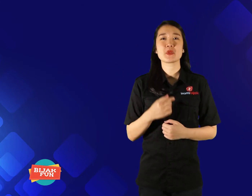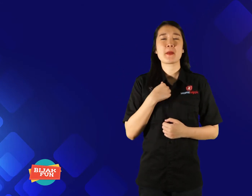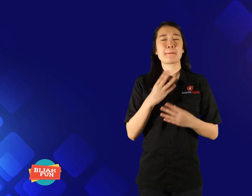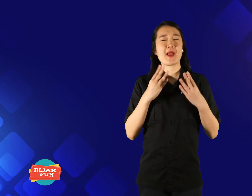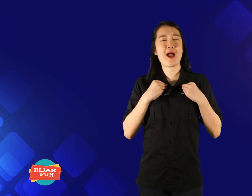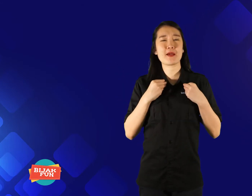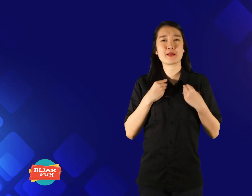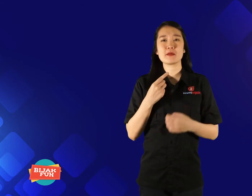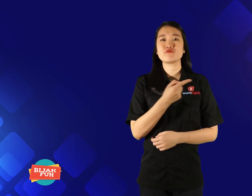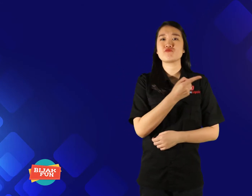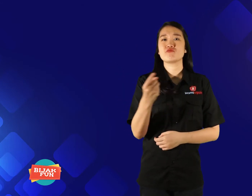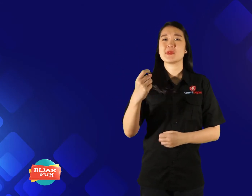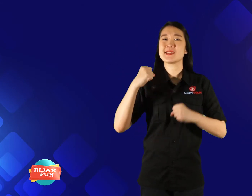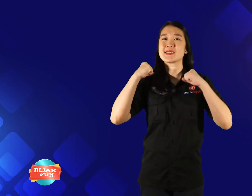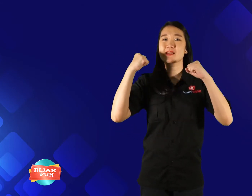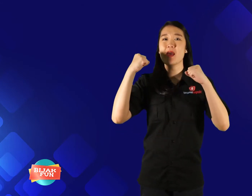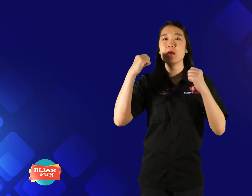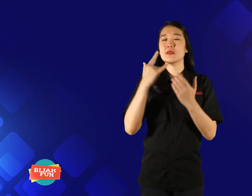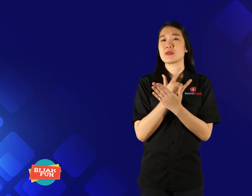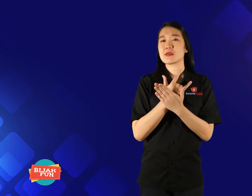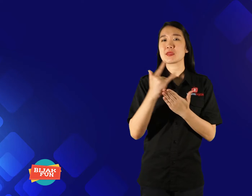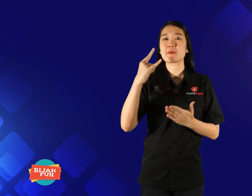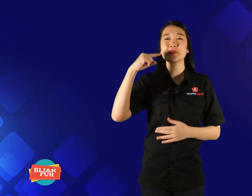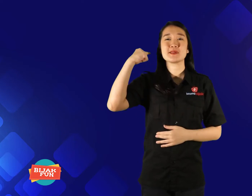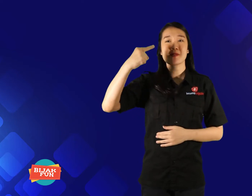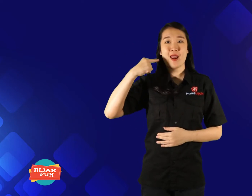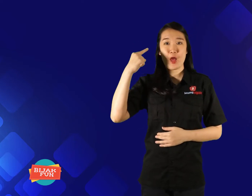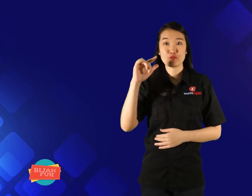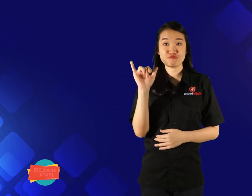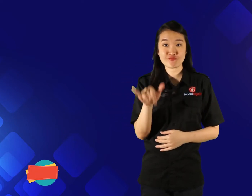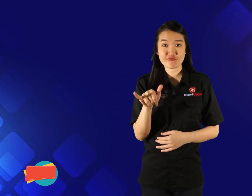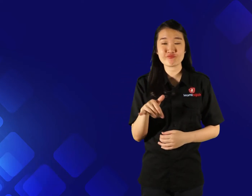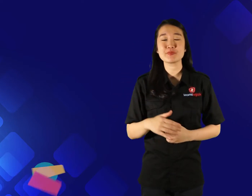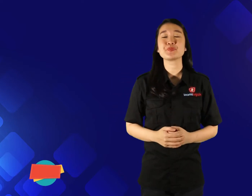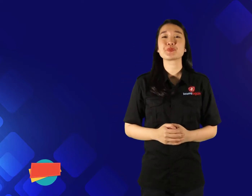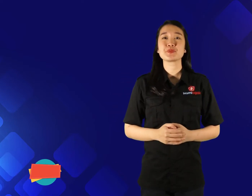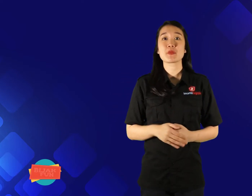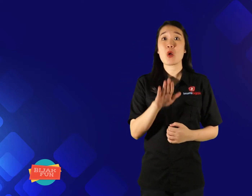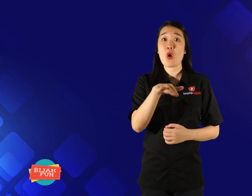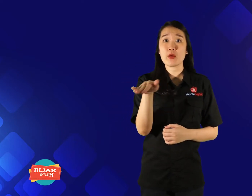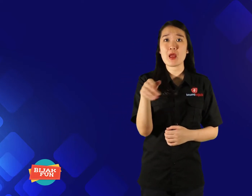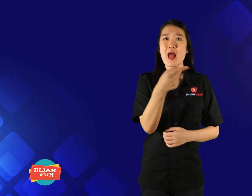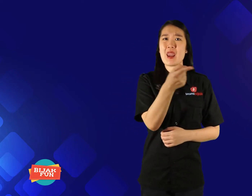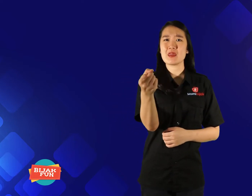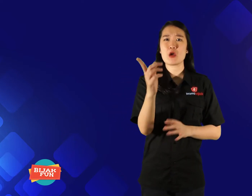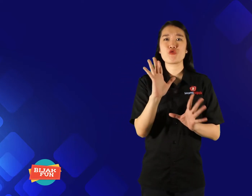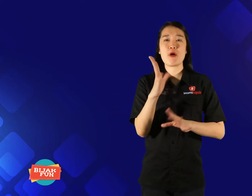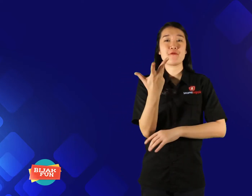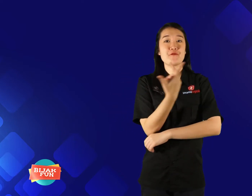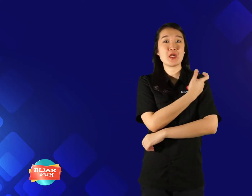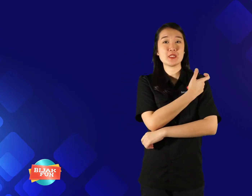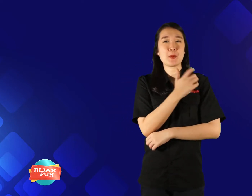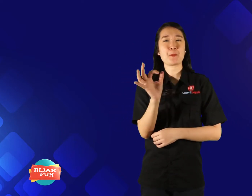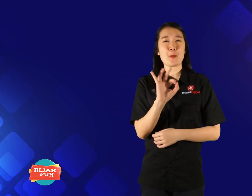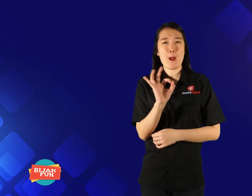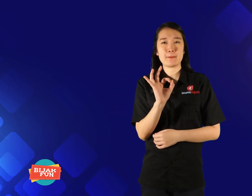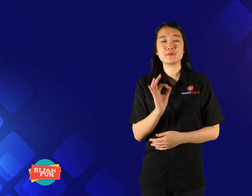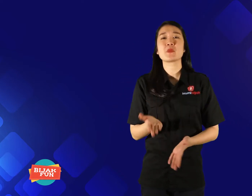May it always be healthy. Oh yes, you guys've been vaccinated yet?